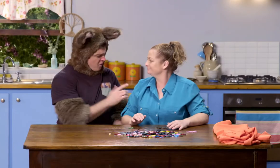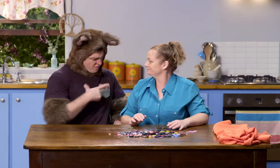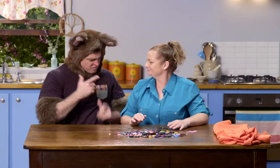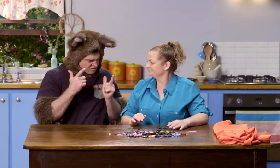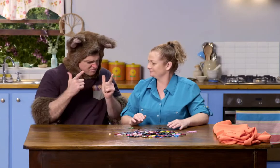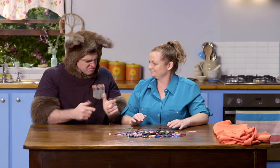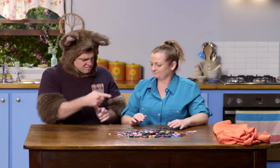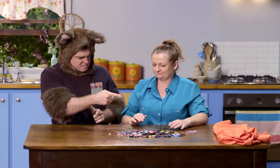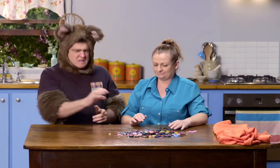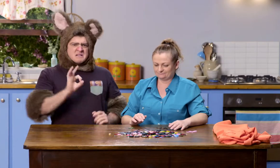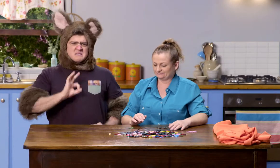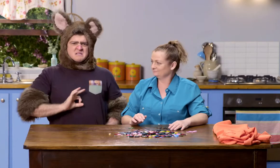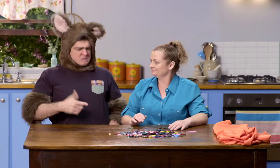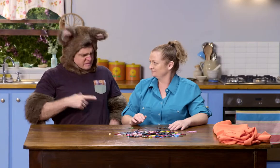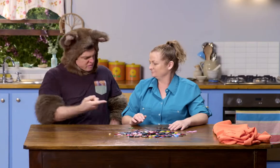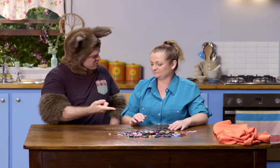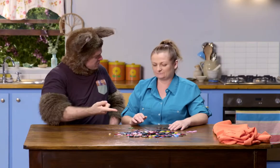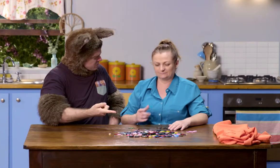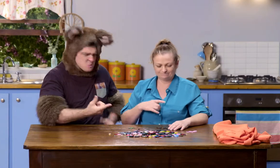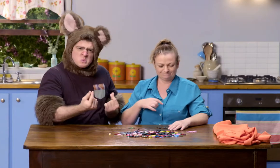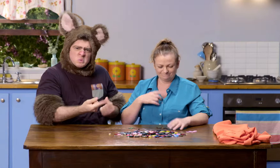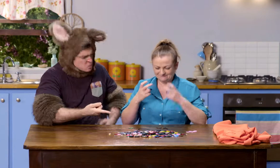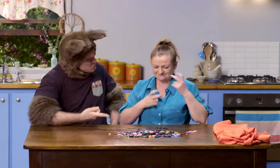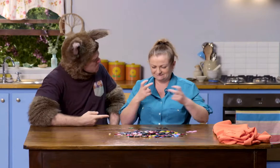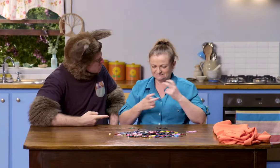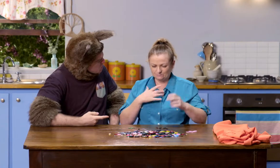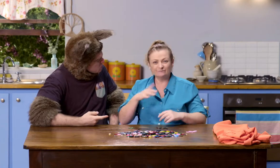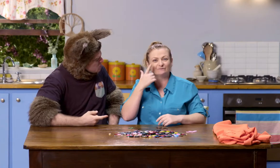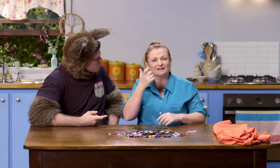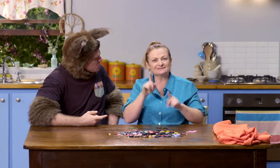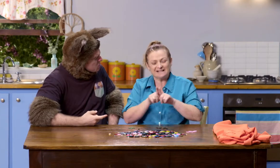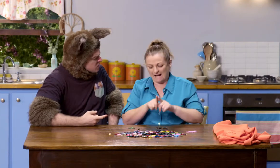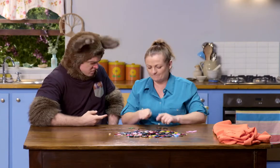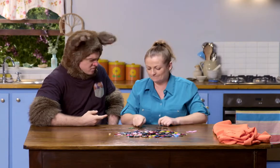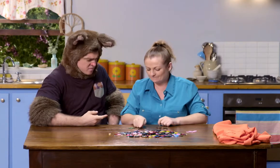Sally, why do you have so many buttons? I need to find a button like this one.